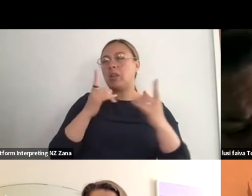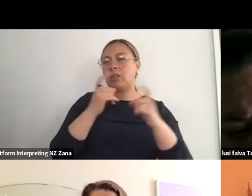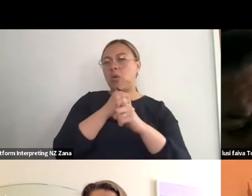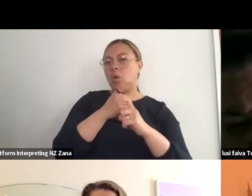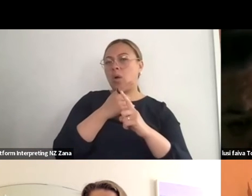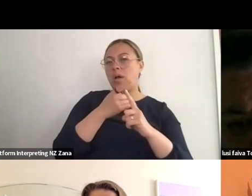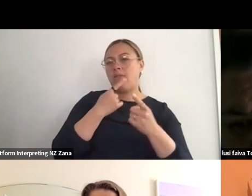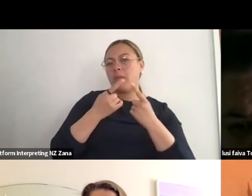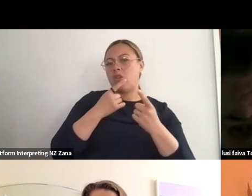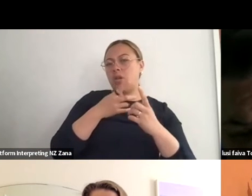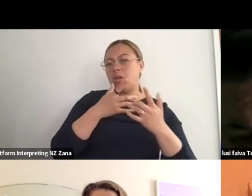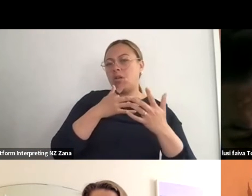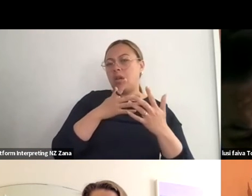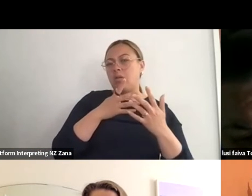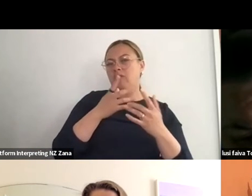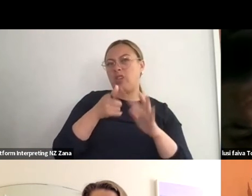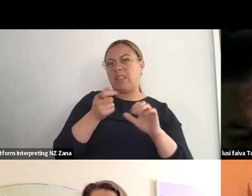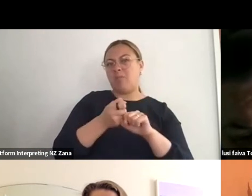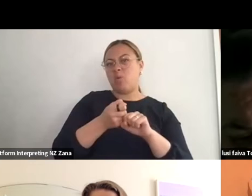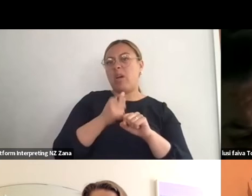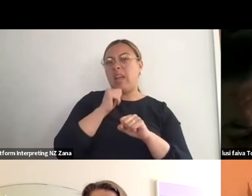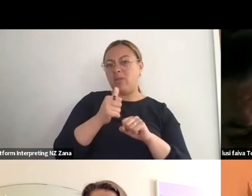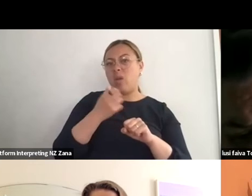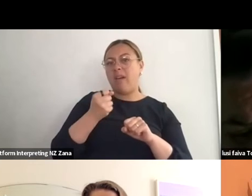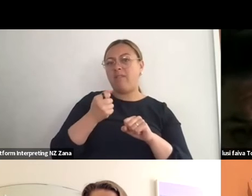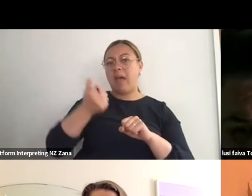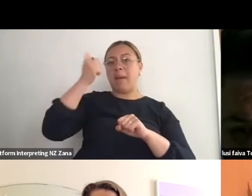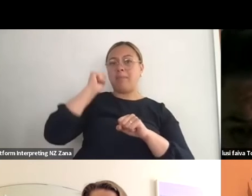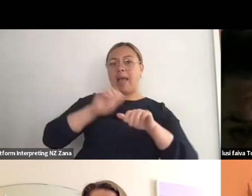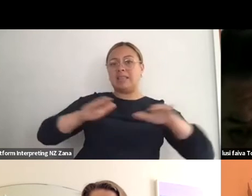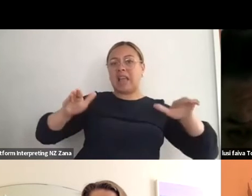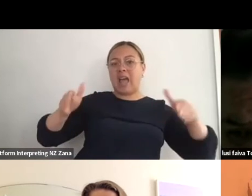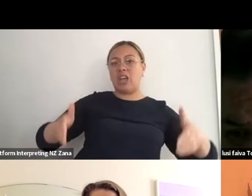the only entrance with no stairs then all the audience are coming through your backstage.